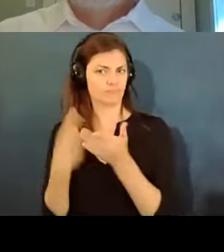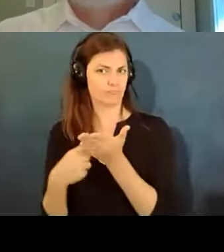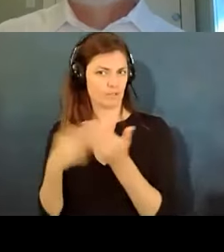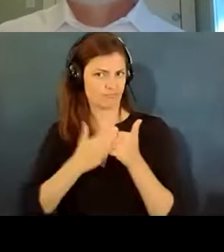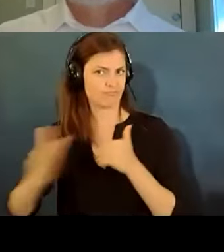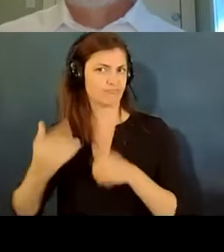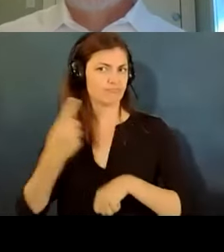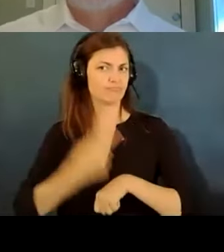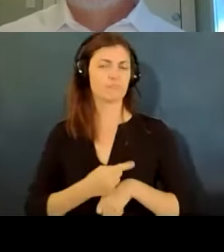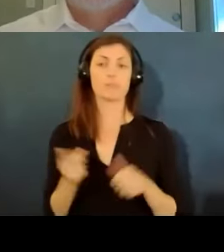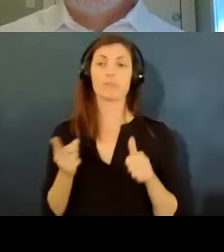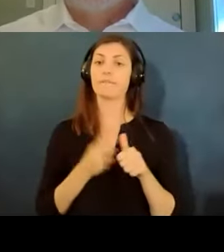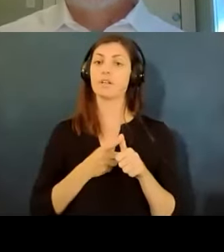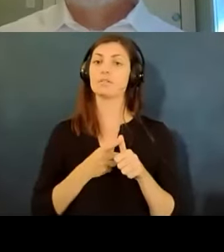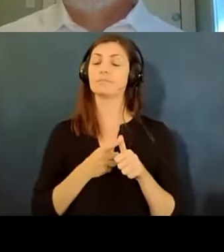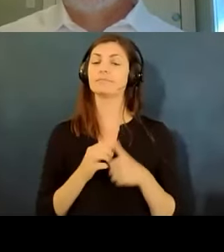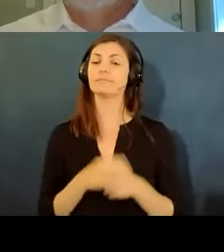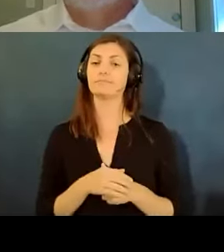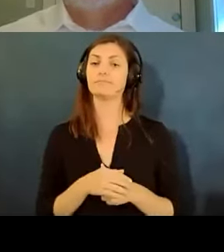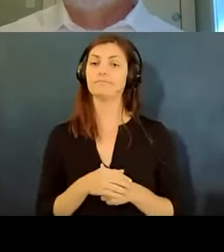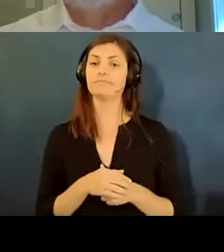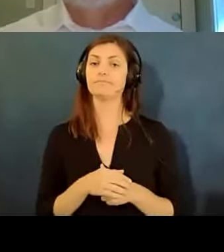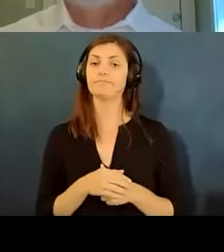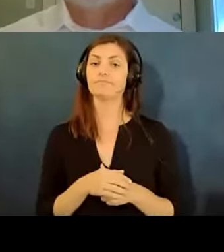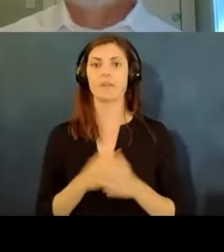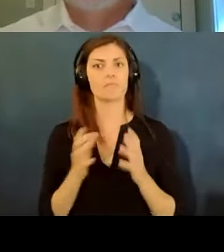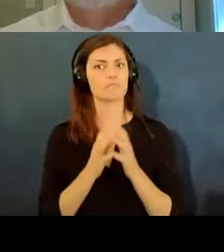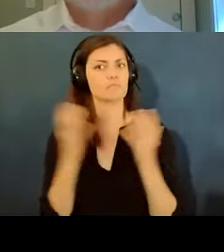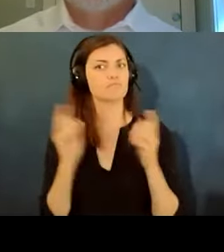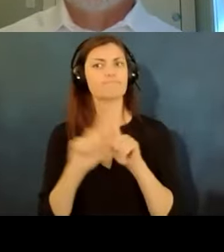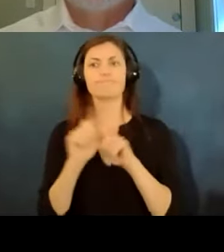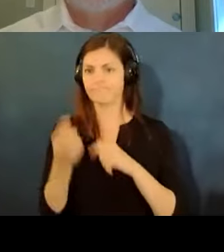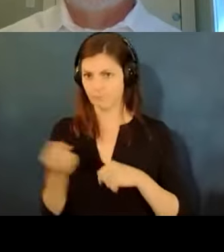so the first thing i wanted to point out is that there are a bunch of resources on your workplace